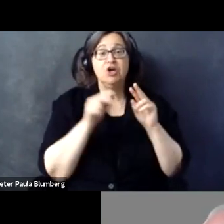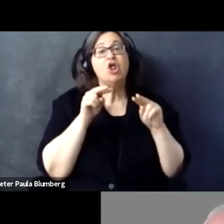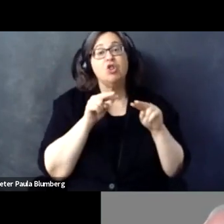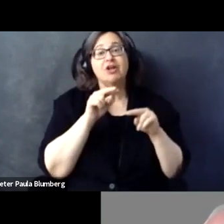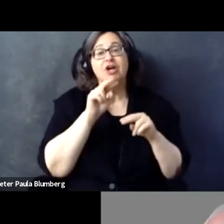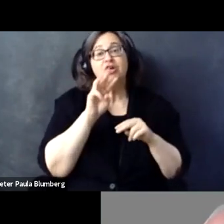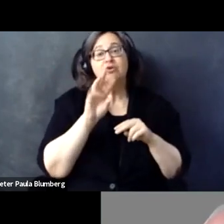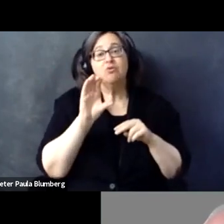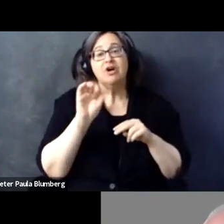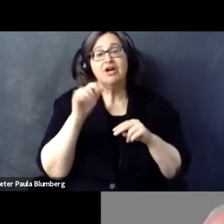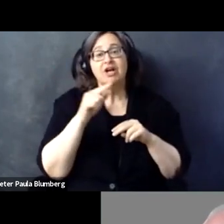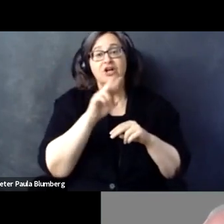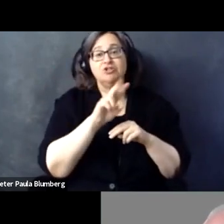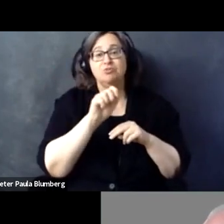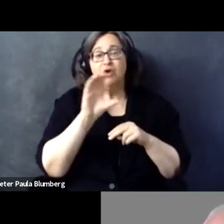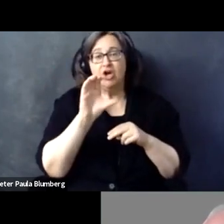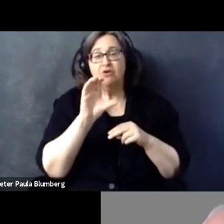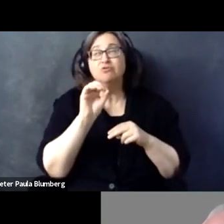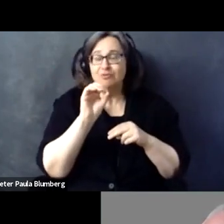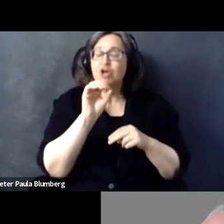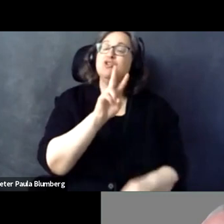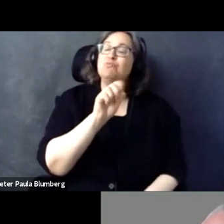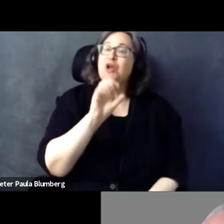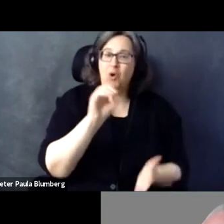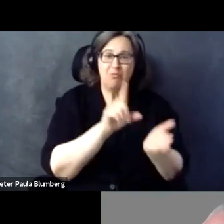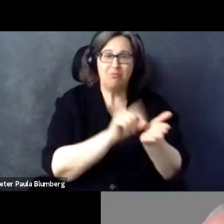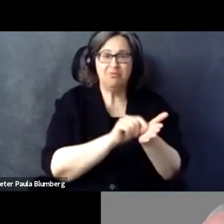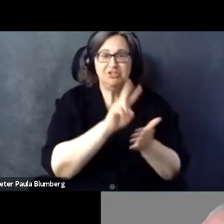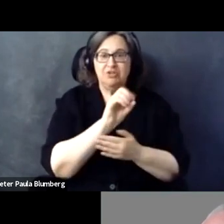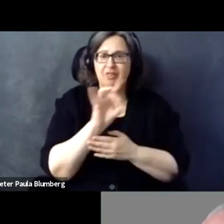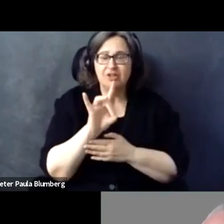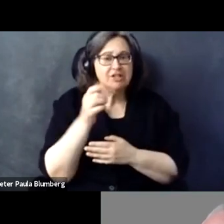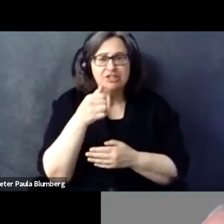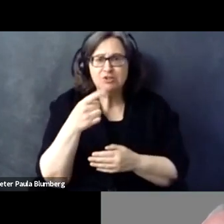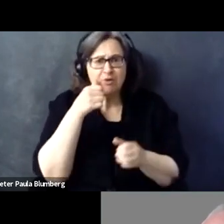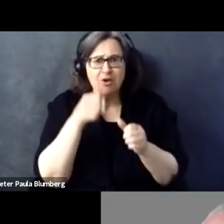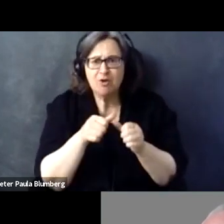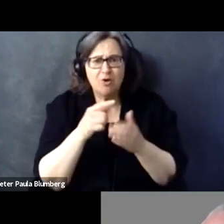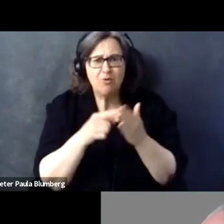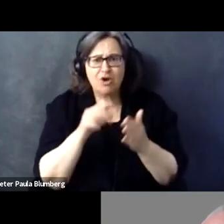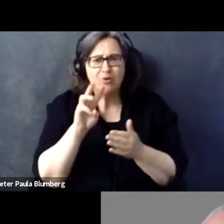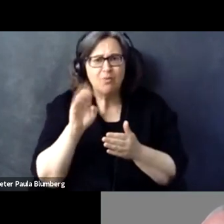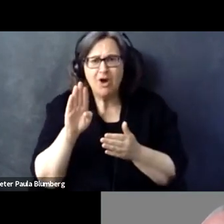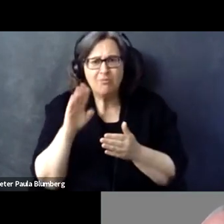2018. The U.S. accessibility legislations